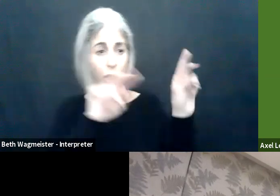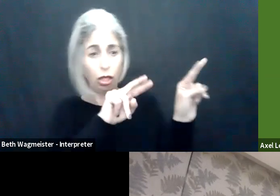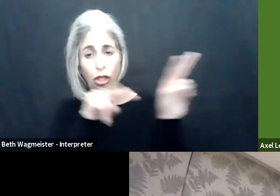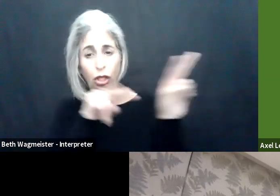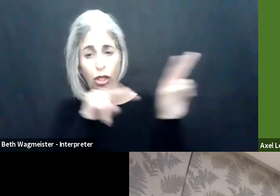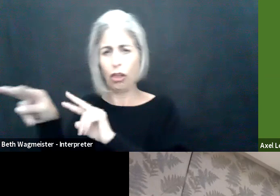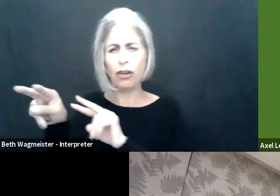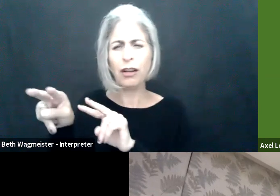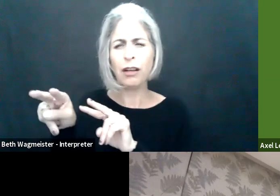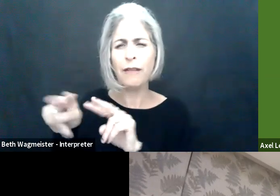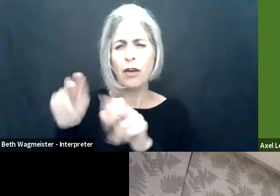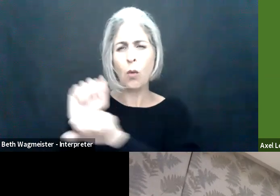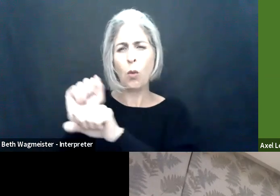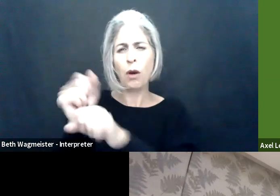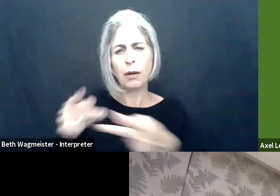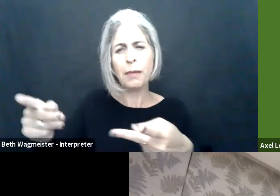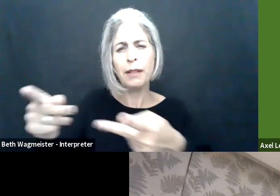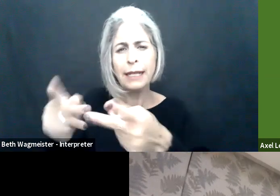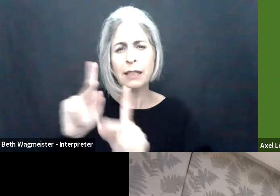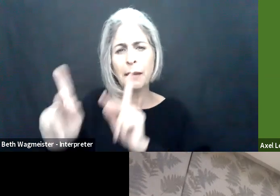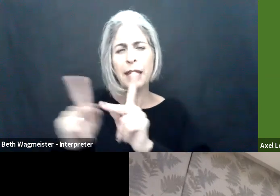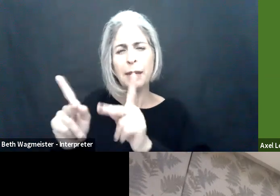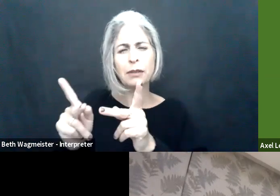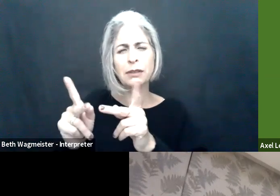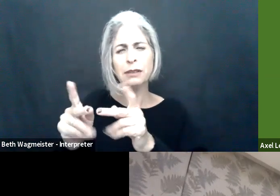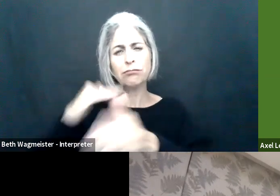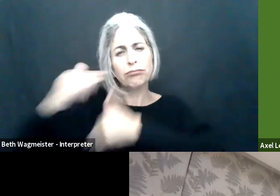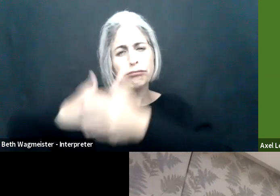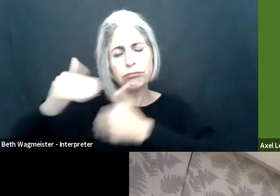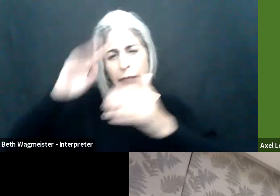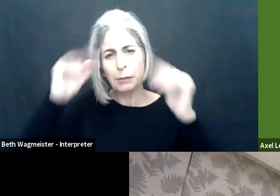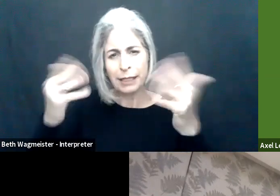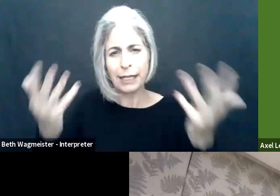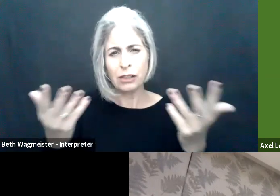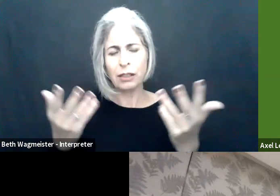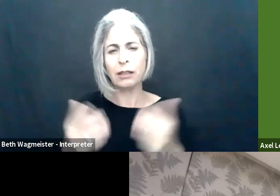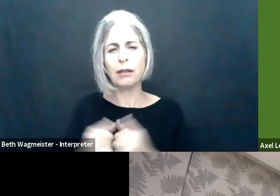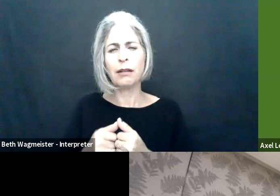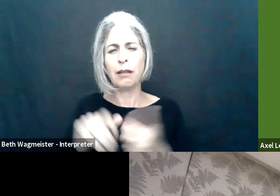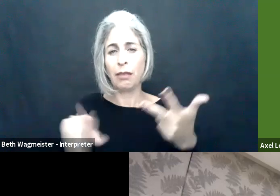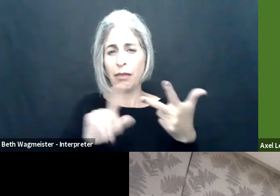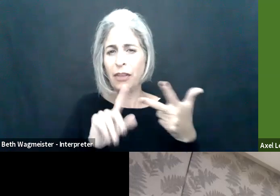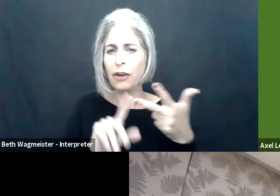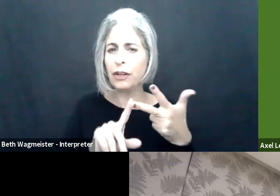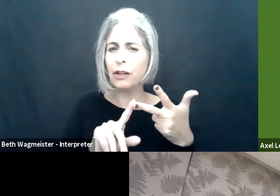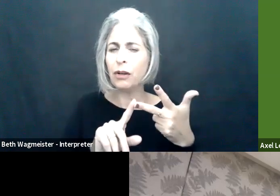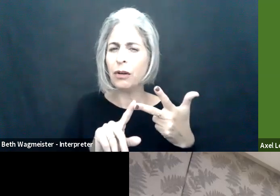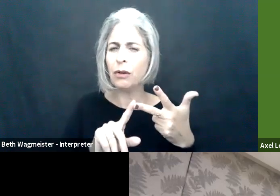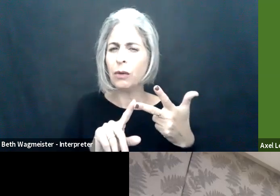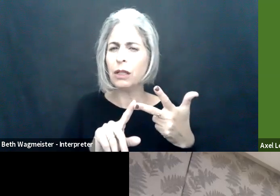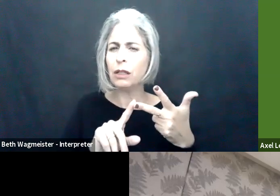accessible virtual work environments. We then look at a snapshot of the future of workplaces and of people's fast